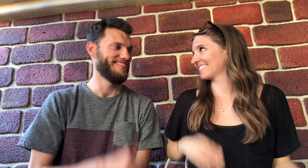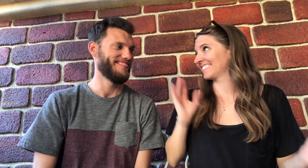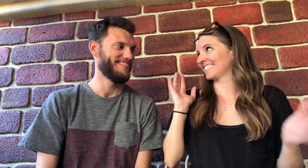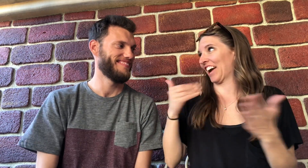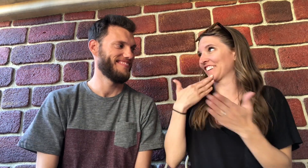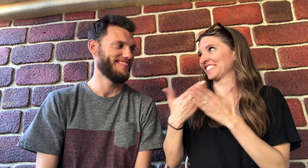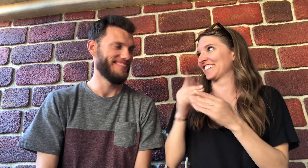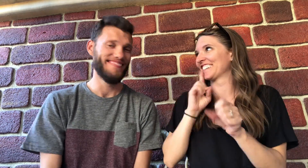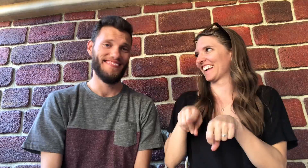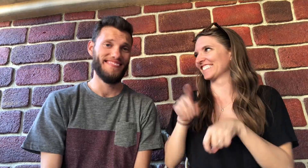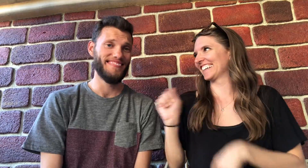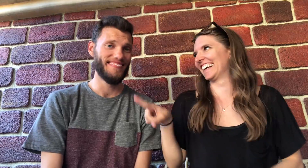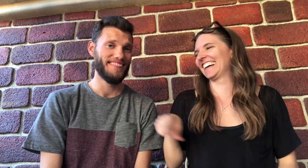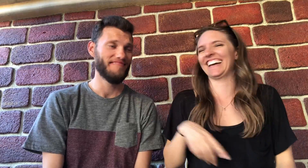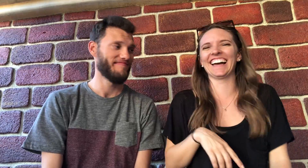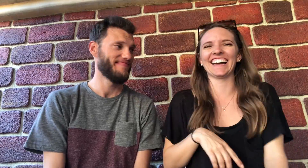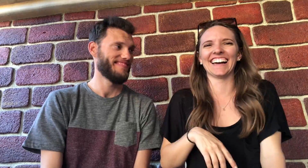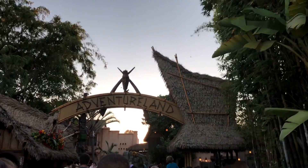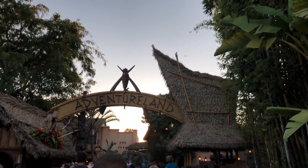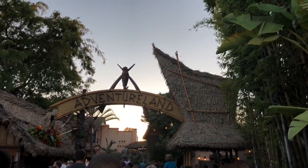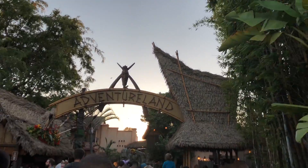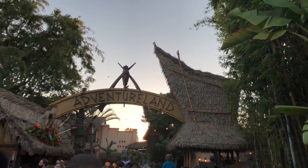Was that a good enough answer? haha